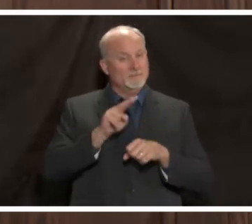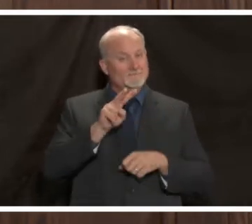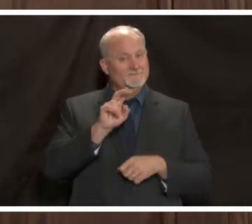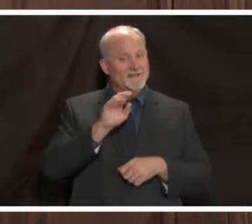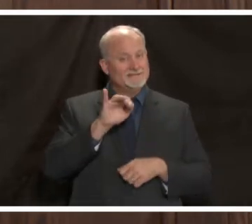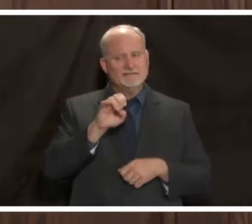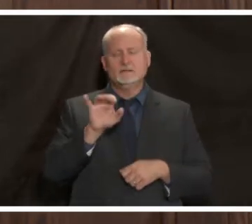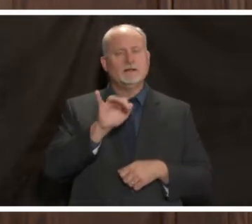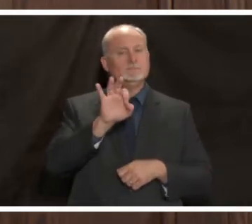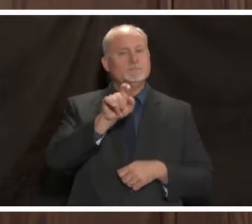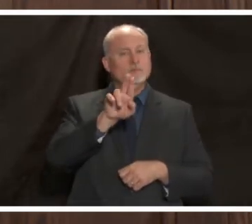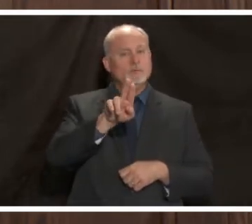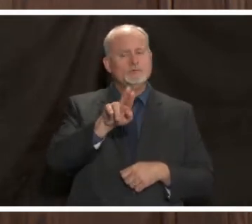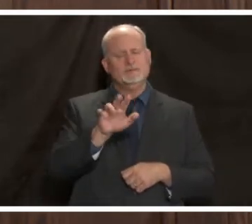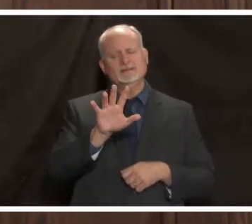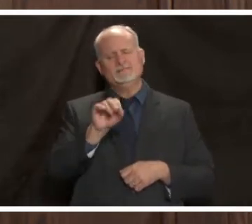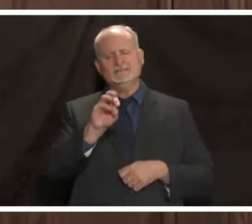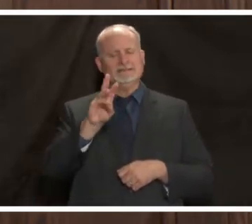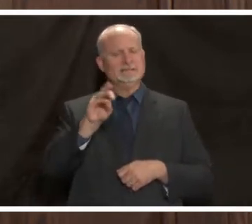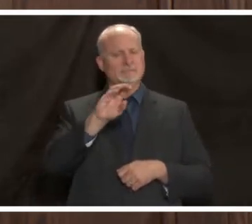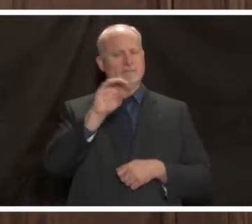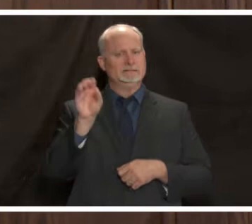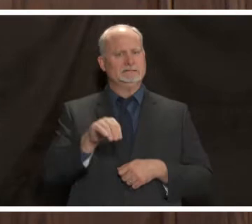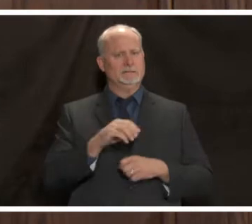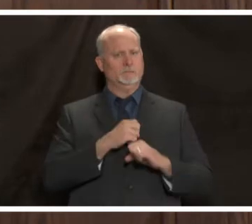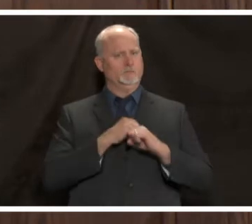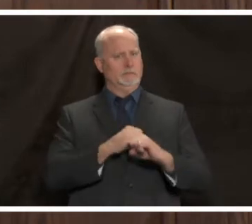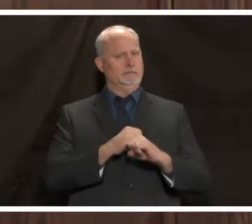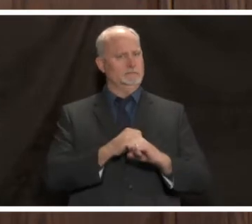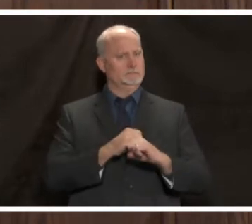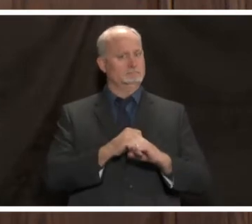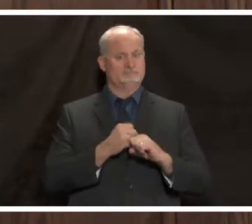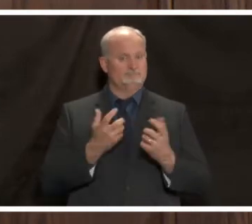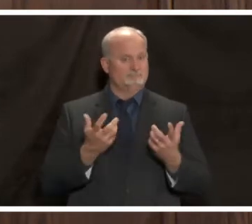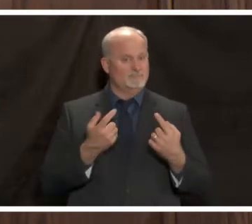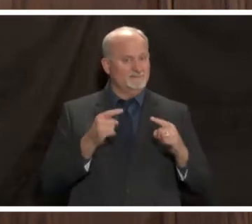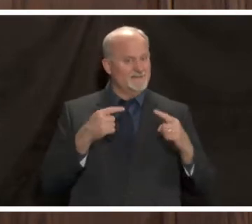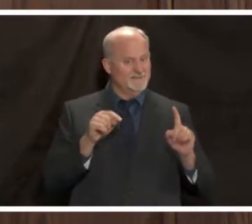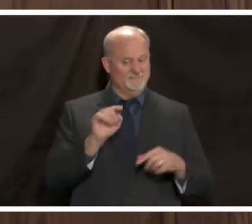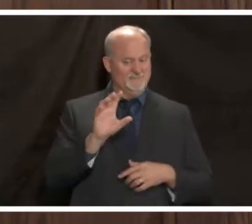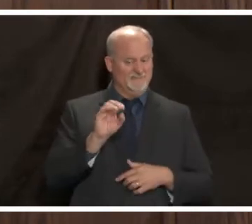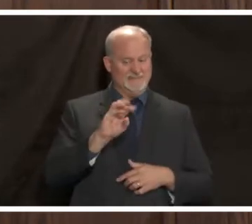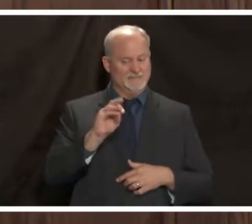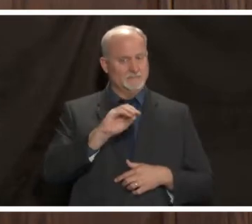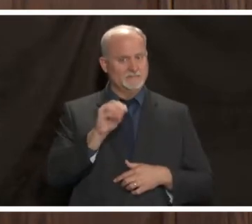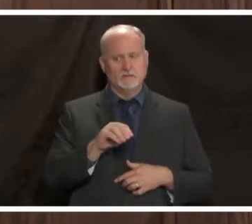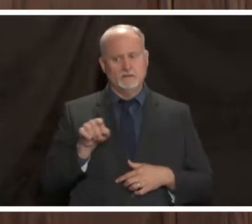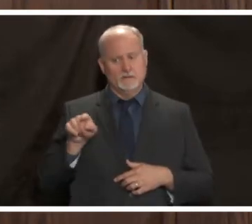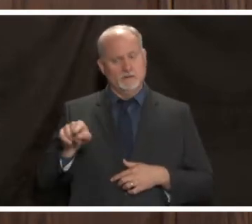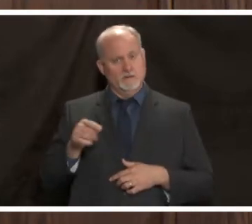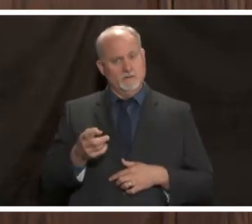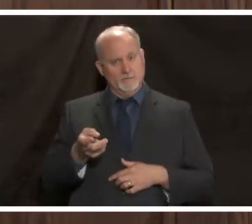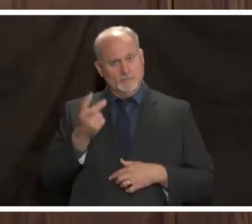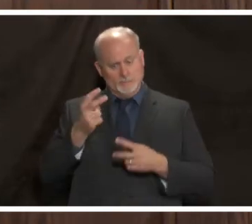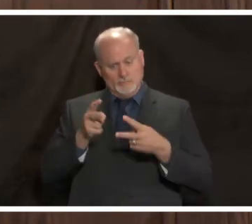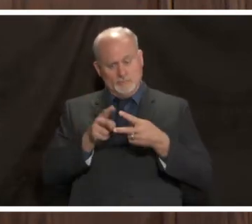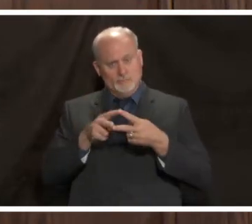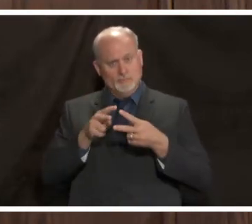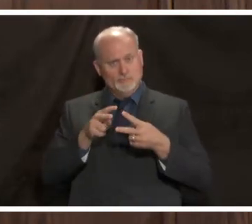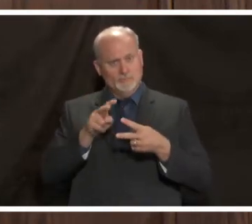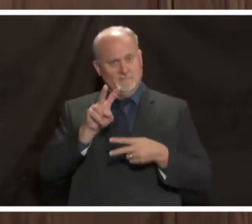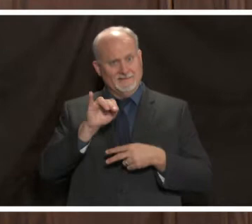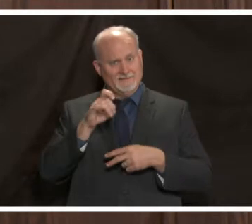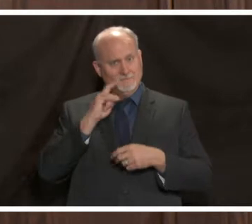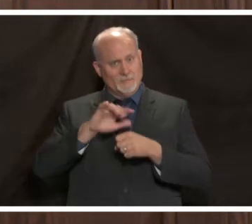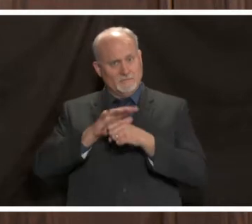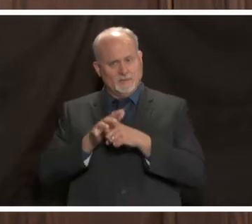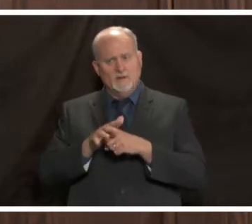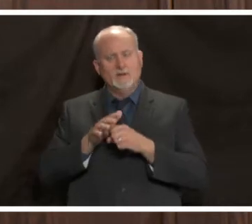vaccine is 50 to 60 percent protective these two vaccines were over 90 percent effective